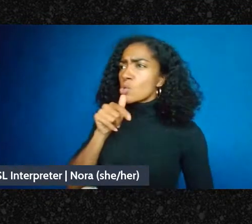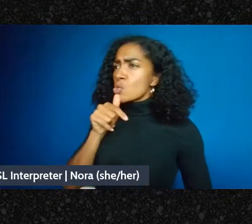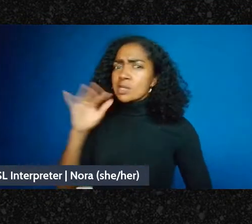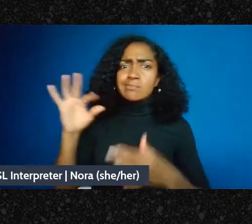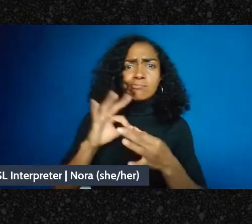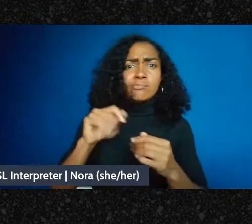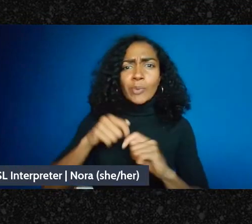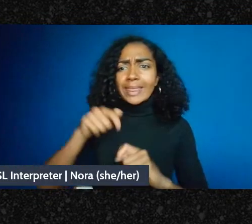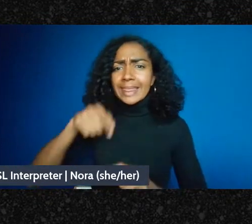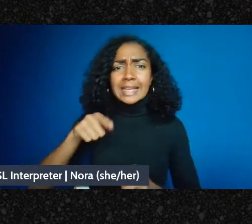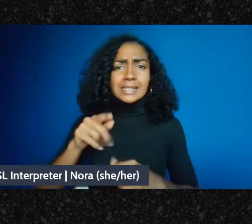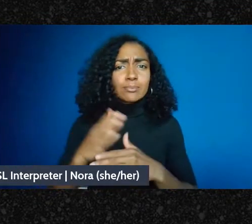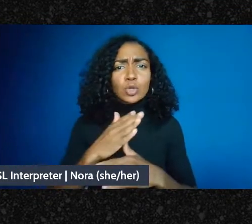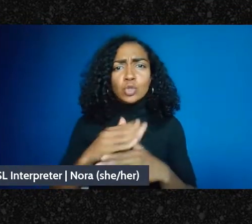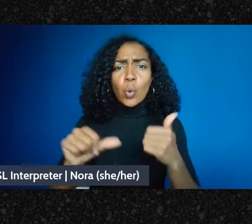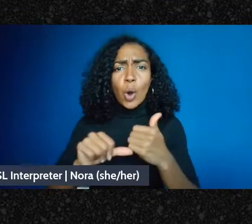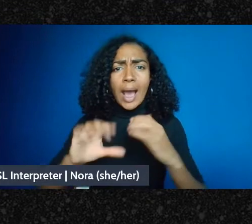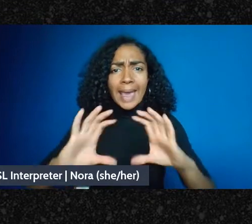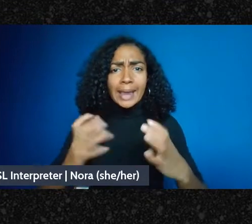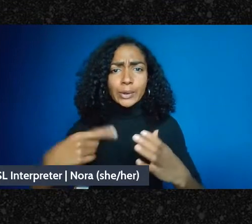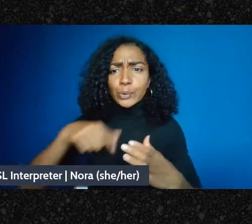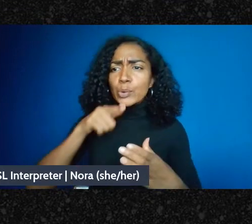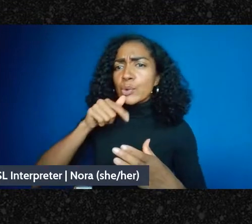community, well your name is that should. And so you might have,